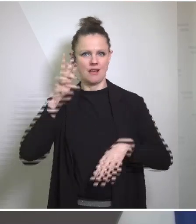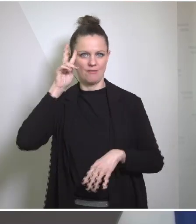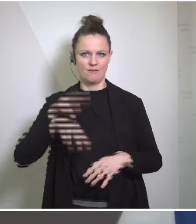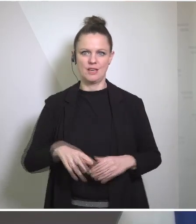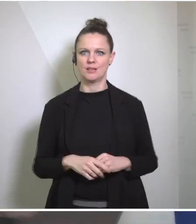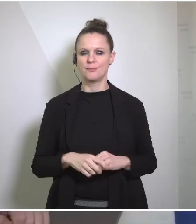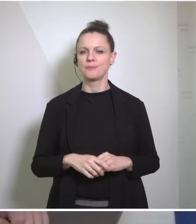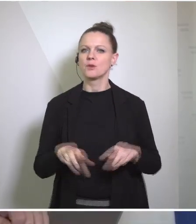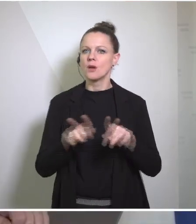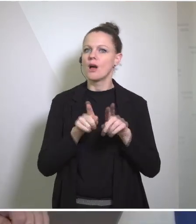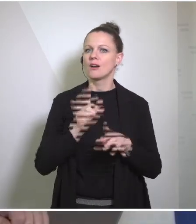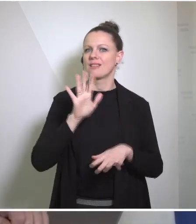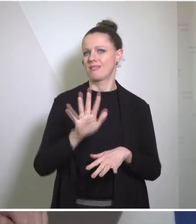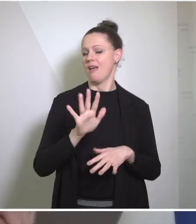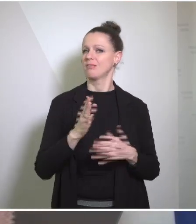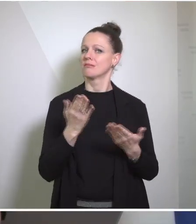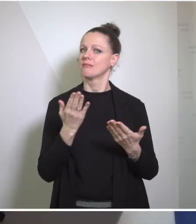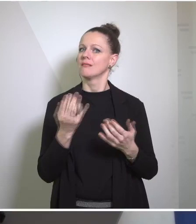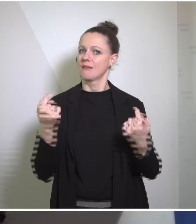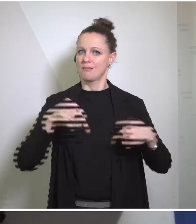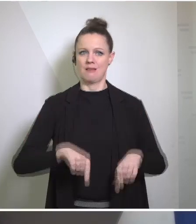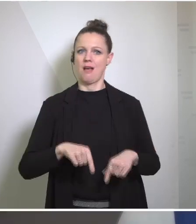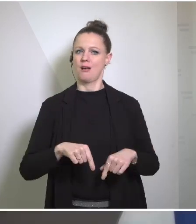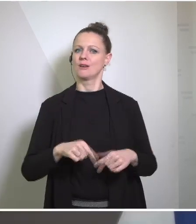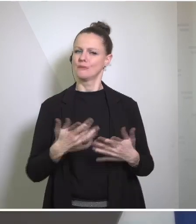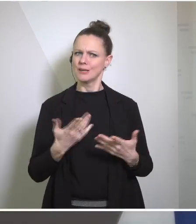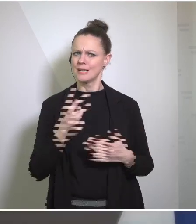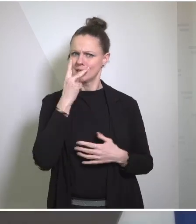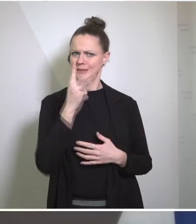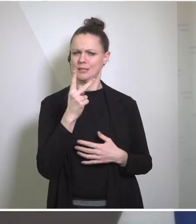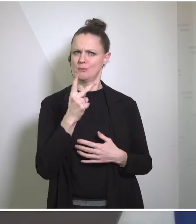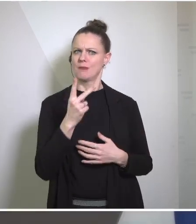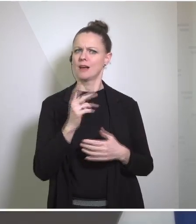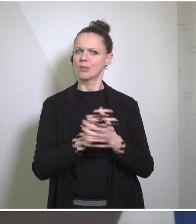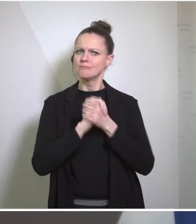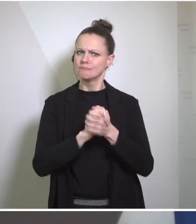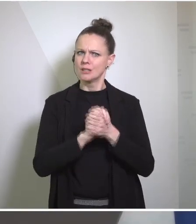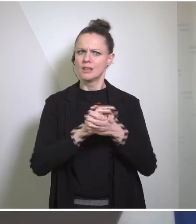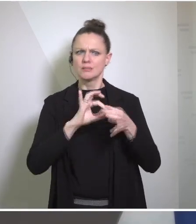presence is not only a visible sign of our strong partnership. Only a year ago had the pleasure to